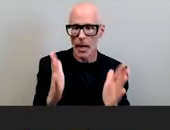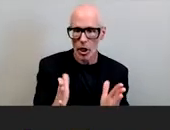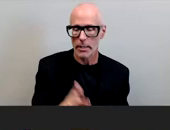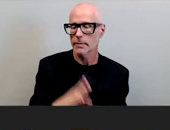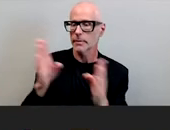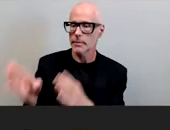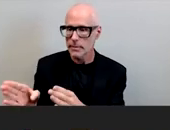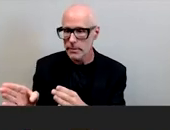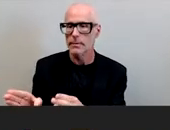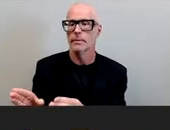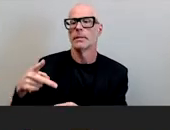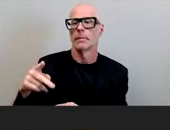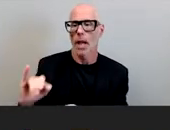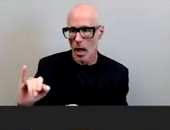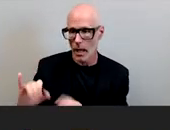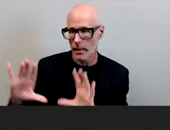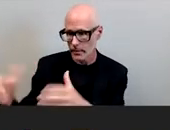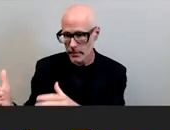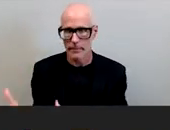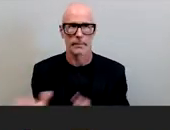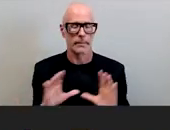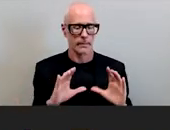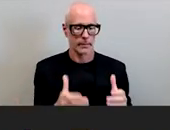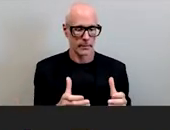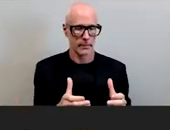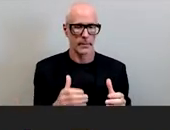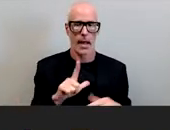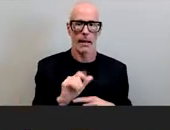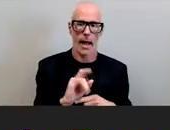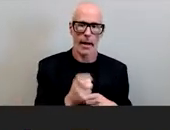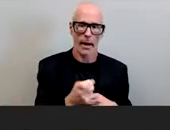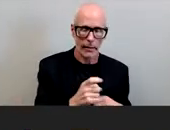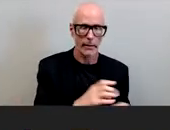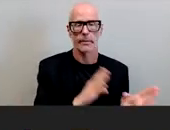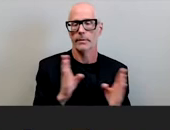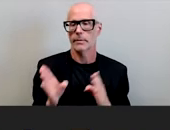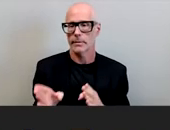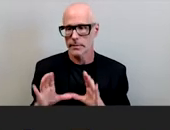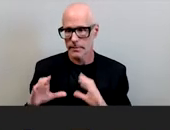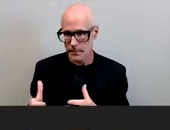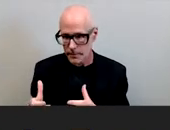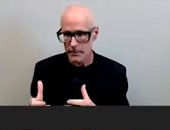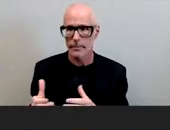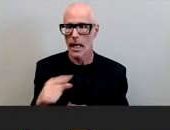pacific islanders uh several with latinx members of the campus community several with black folks